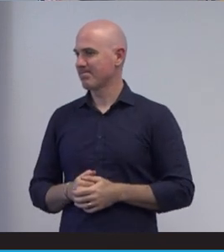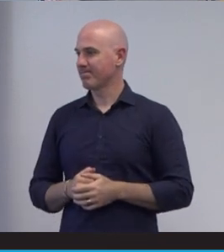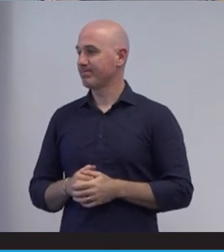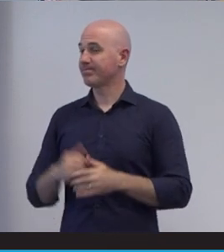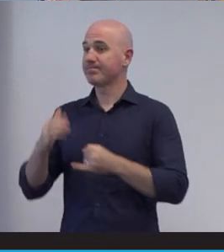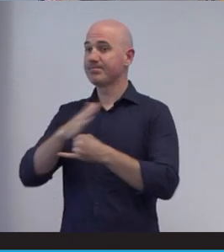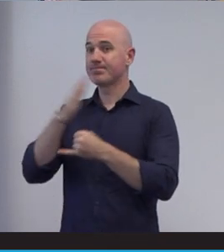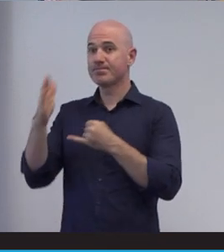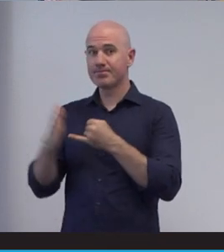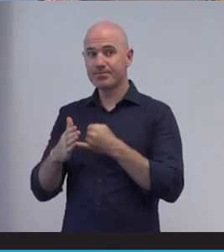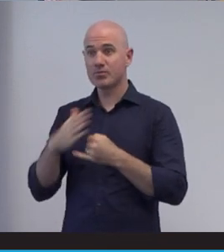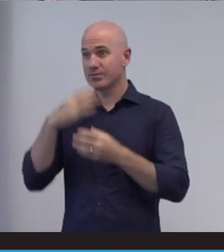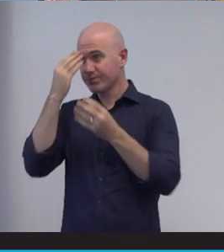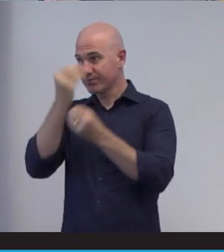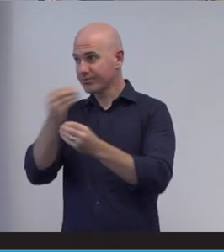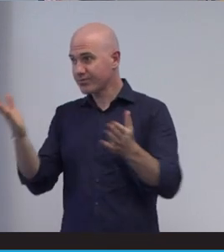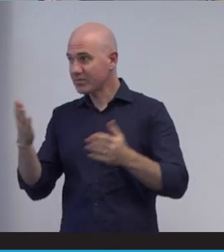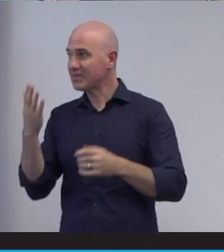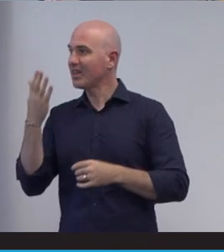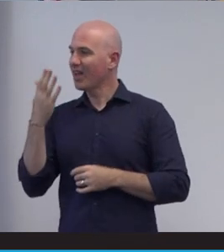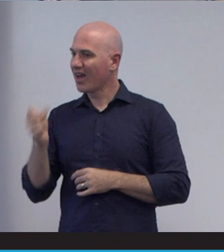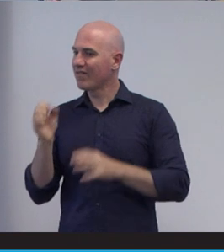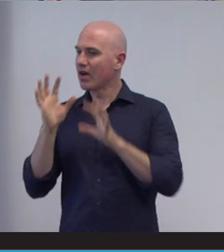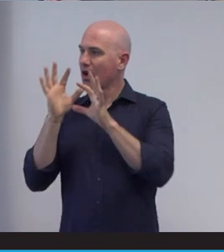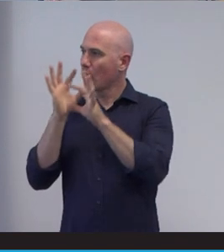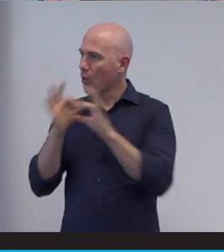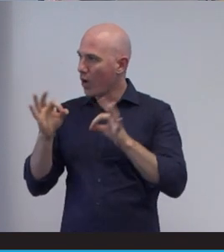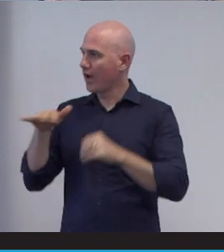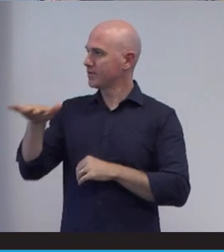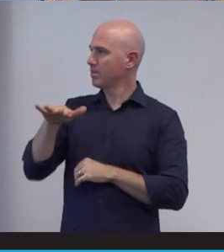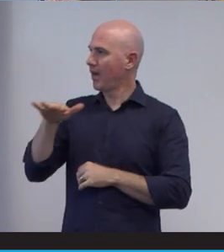just like to let people know that we do have a quiet space available on level two.